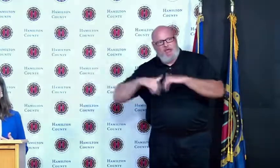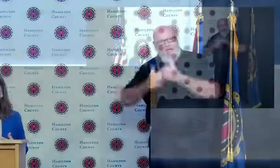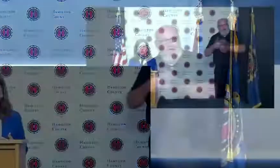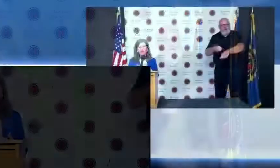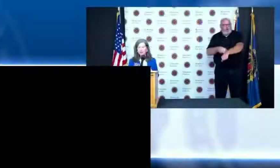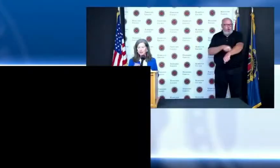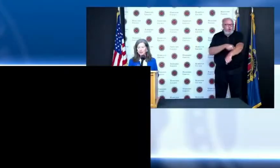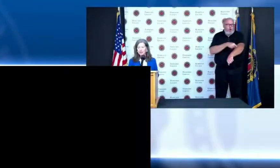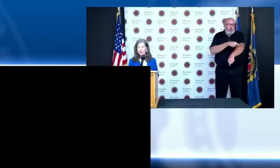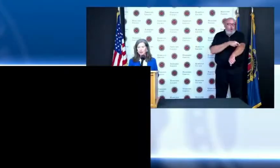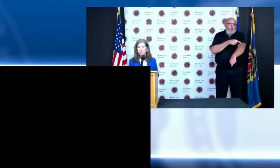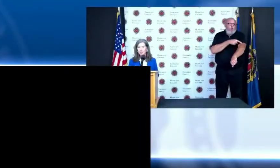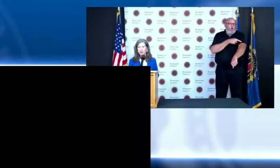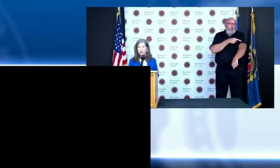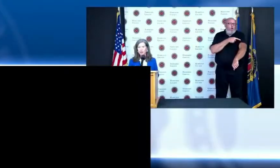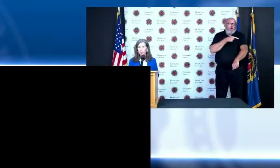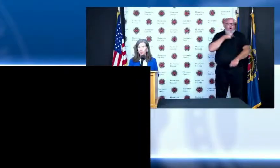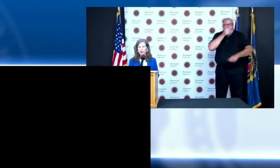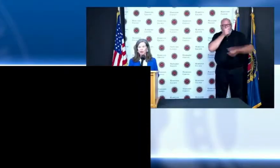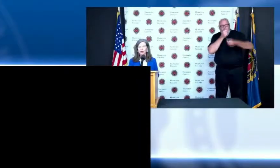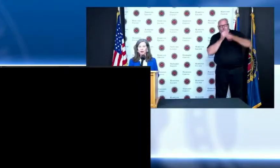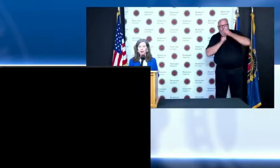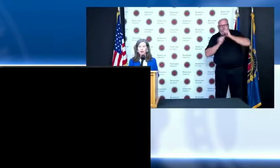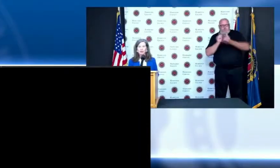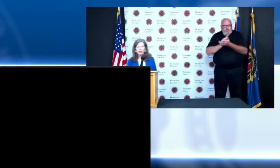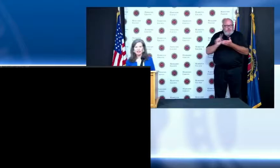and so we're going to share that video with you real quick before we go to questions